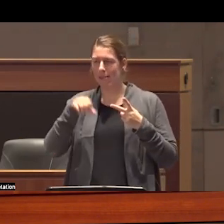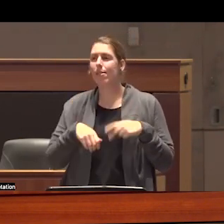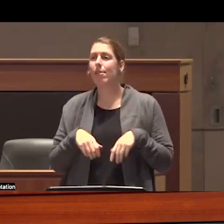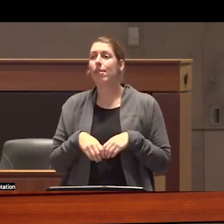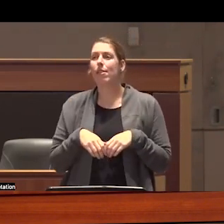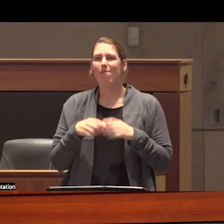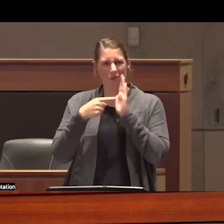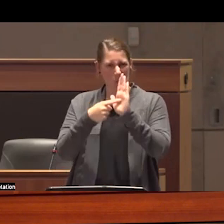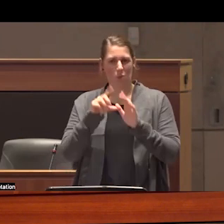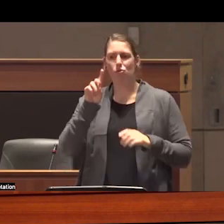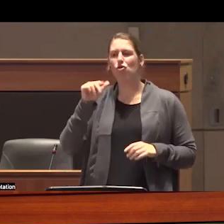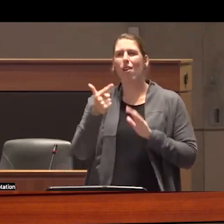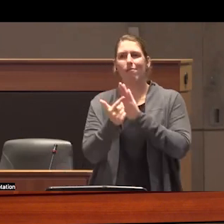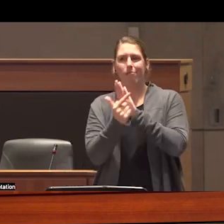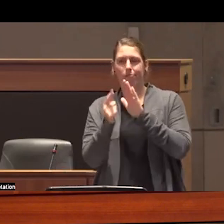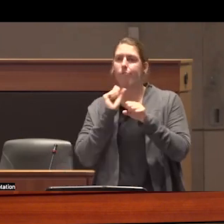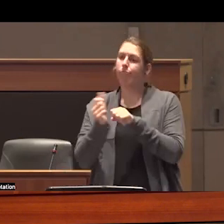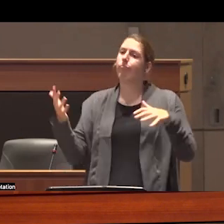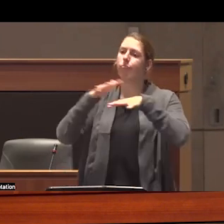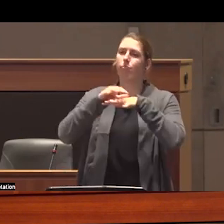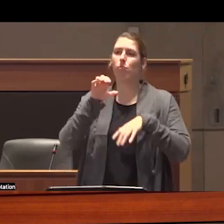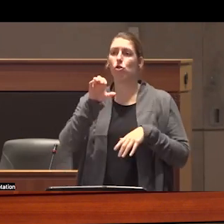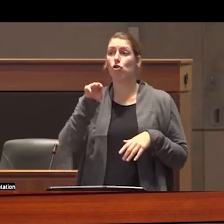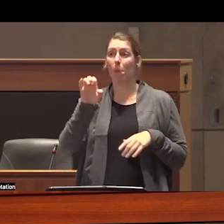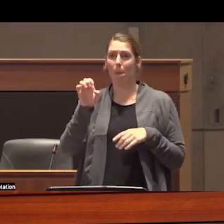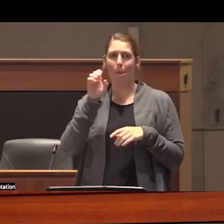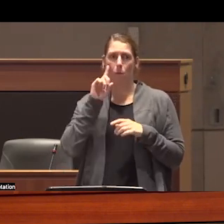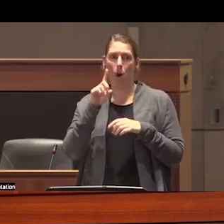of the ways that drug prohibition inters with the criminalization of poverty how both feel